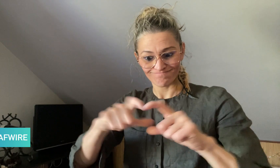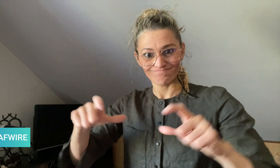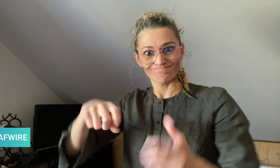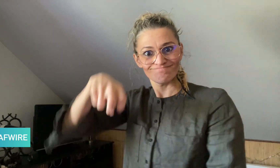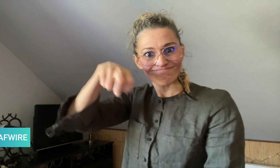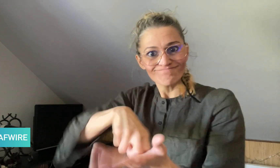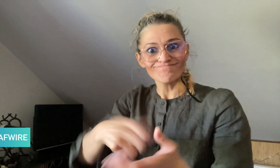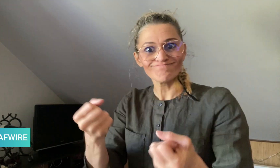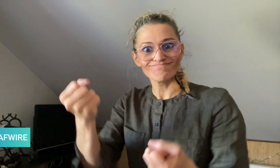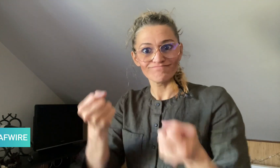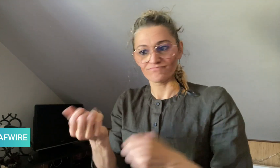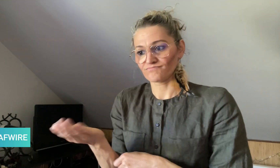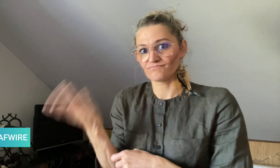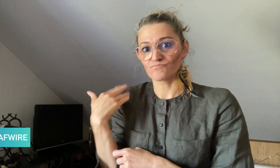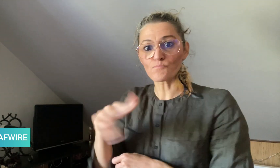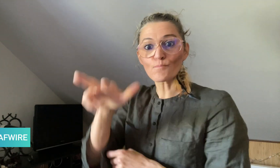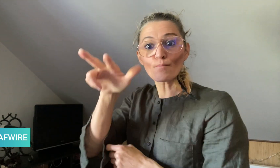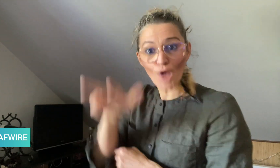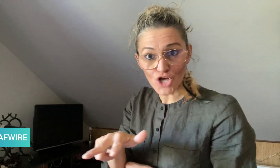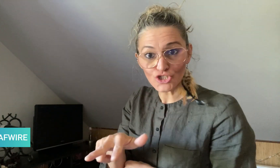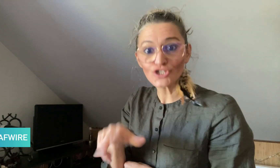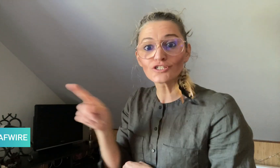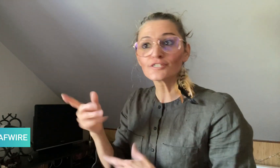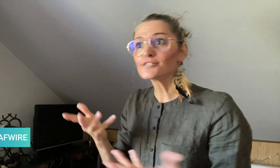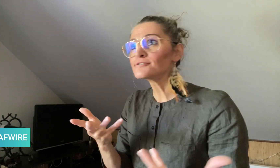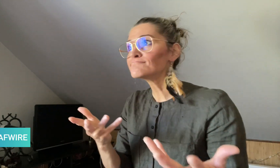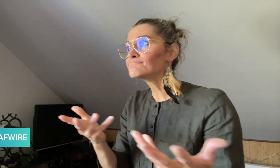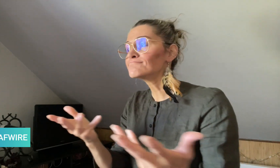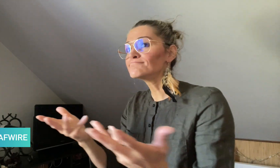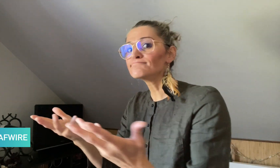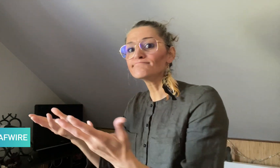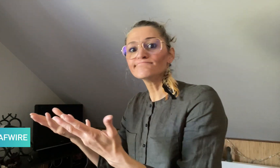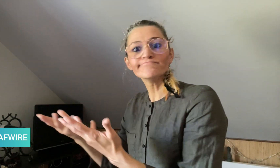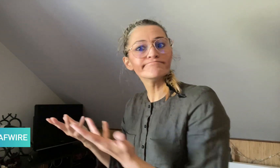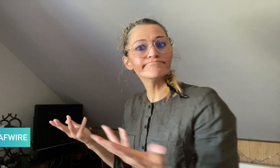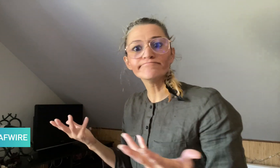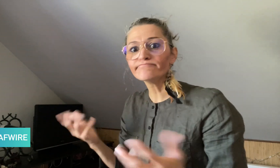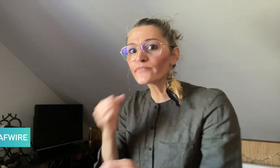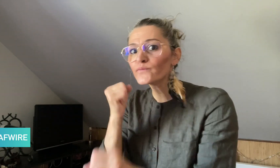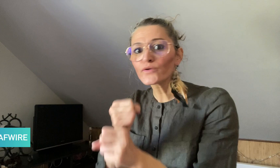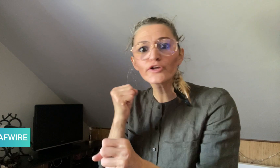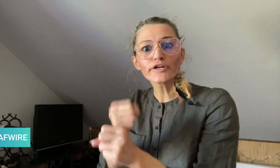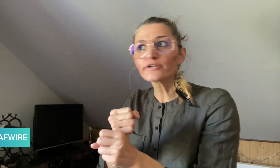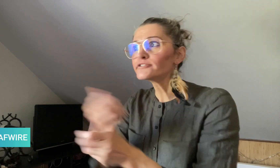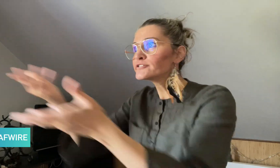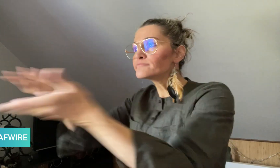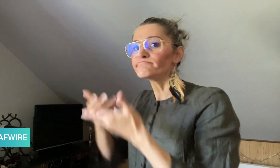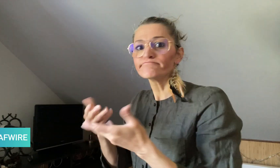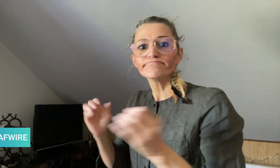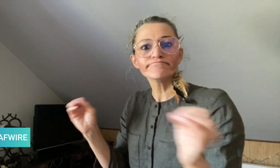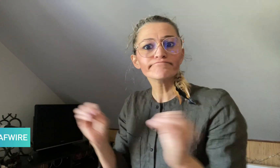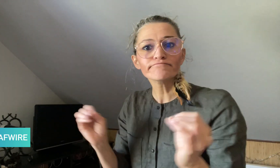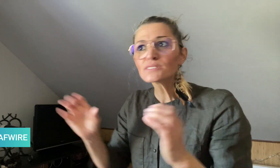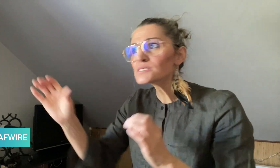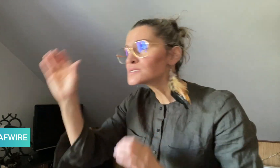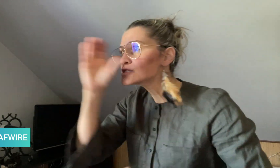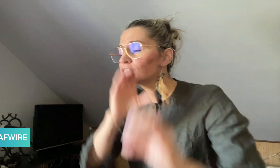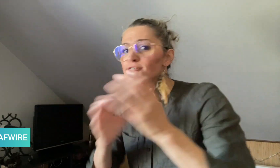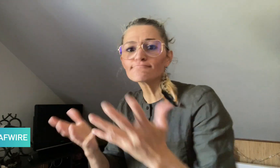luck since acquiring the license in March. Companies